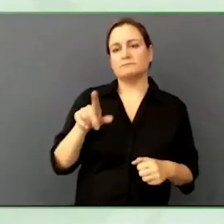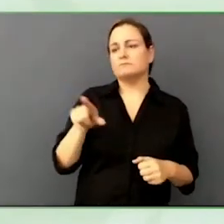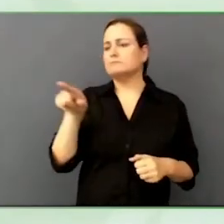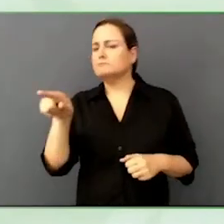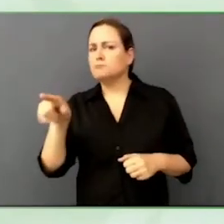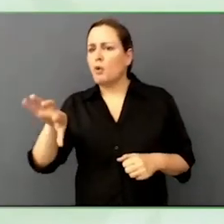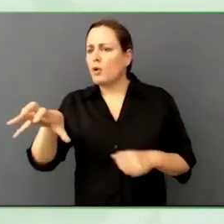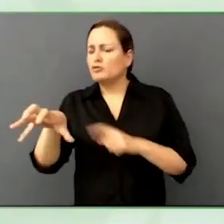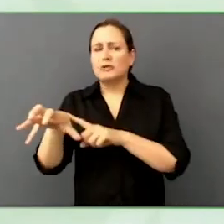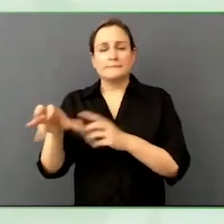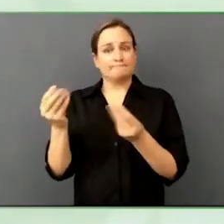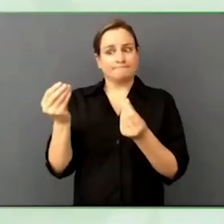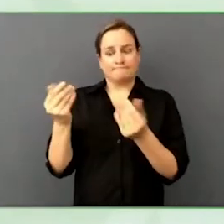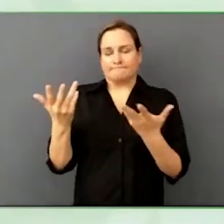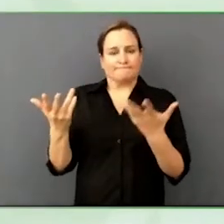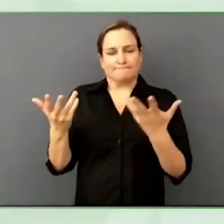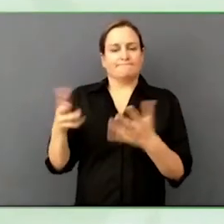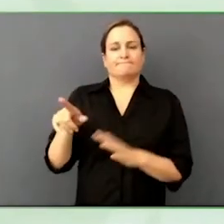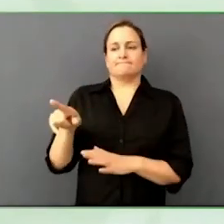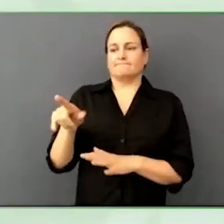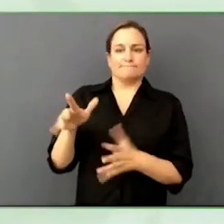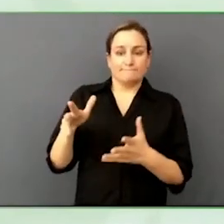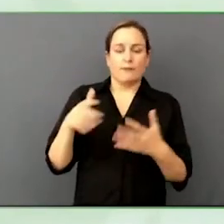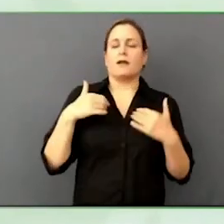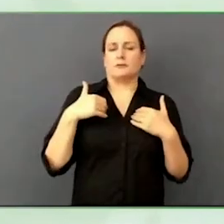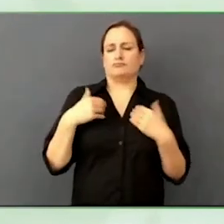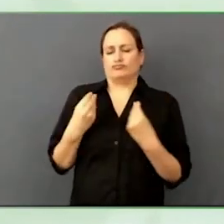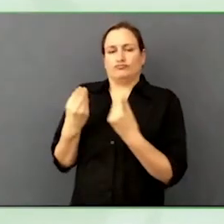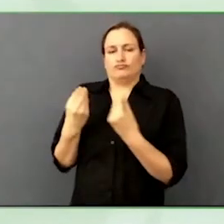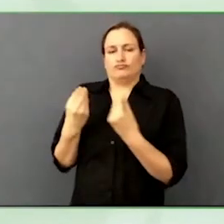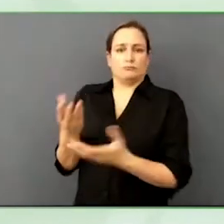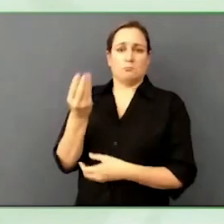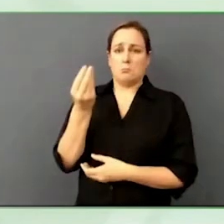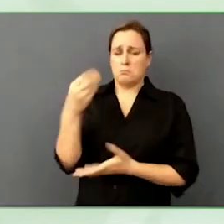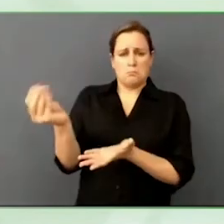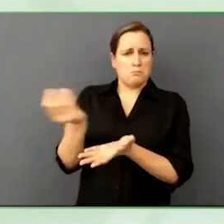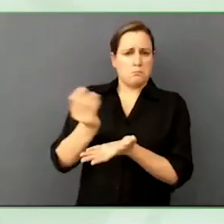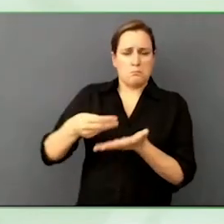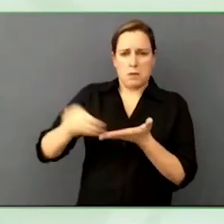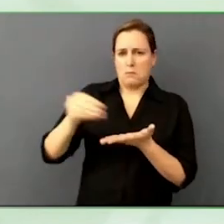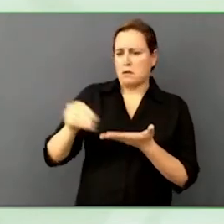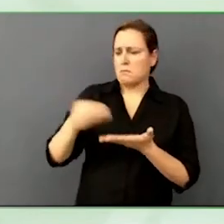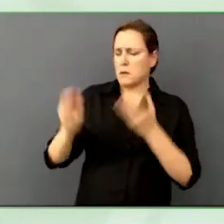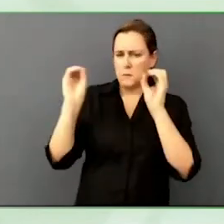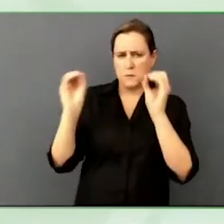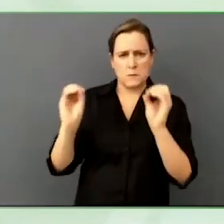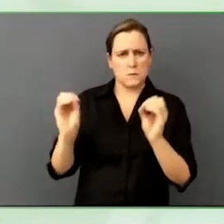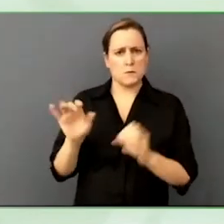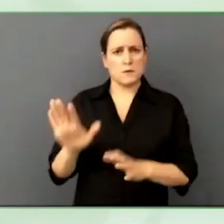We are starting our first cohort this March… next month.